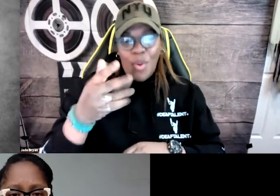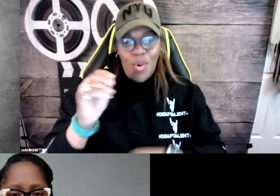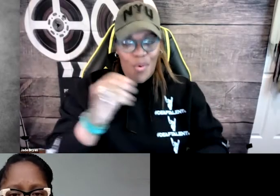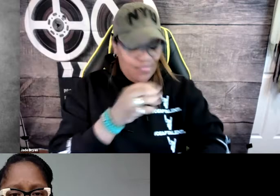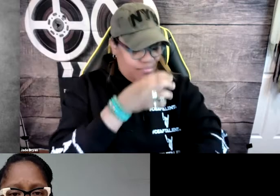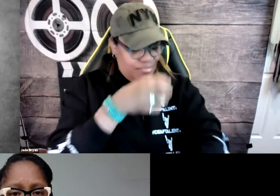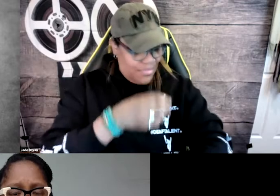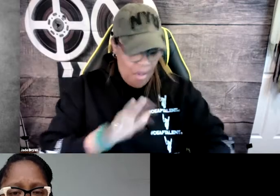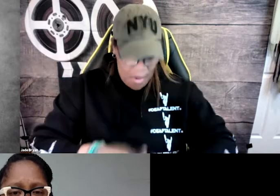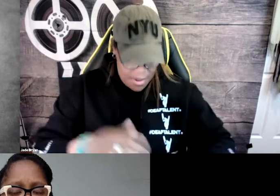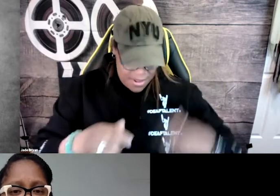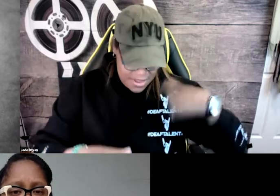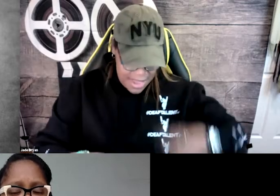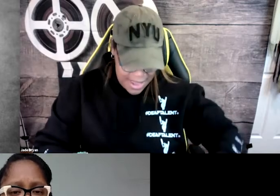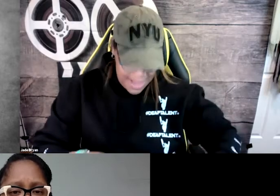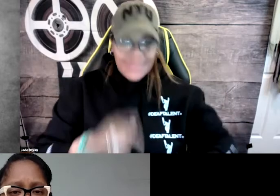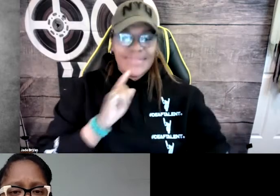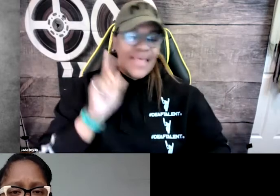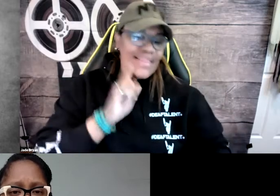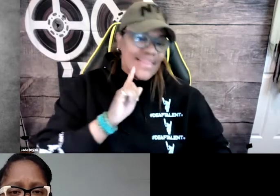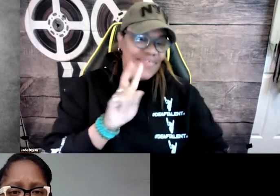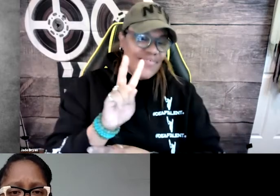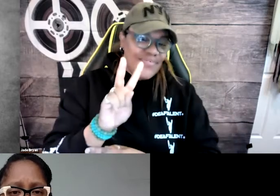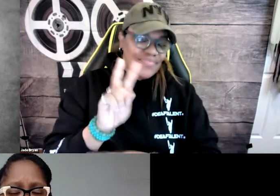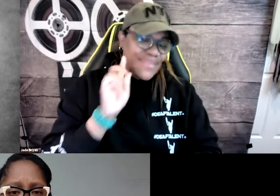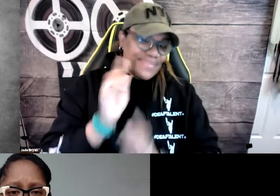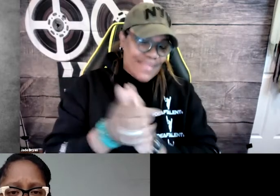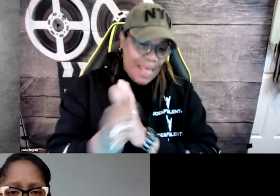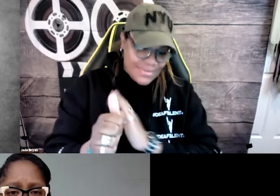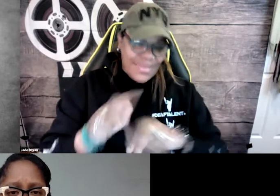and it has four different logos going down the side of it,